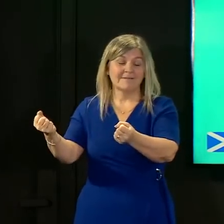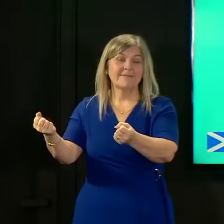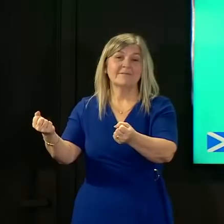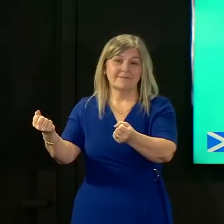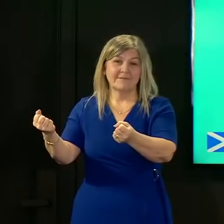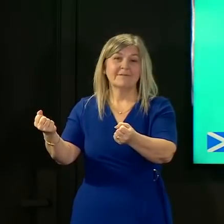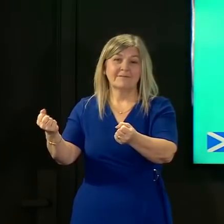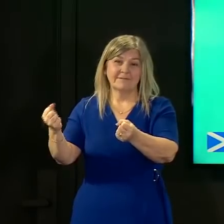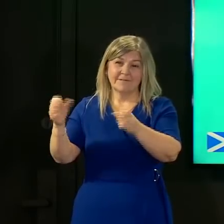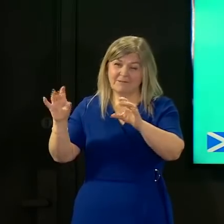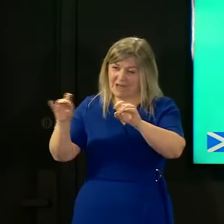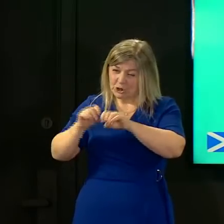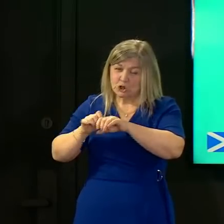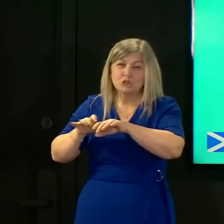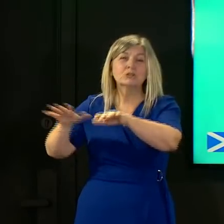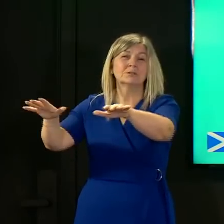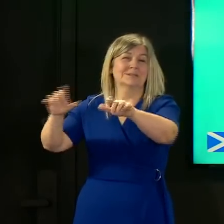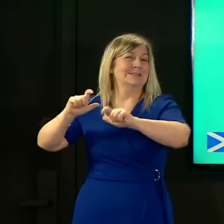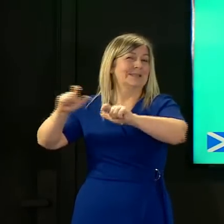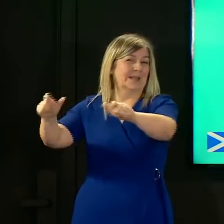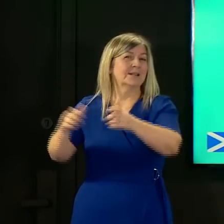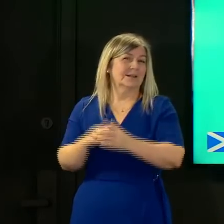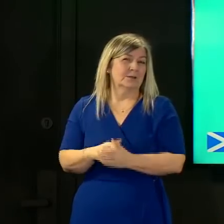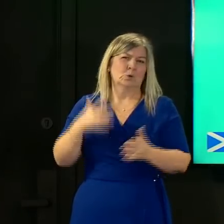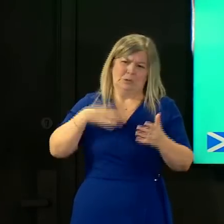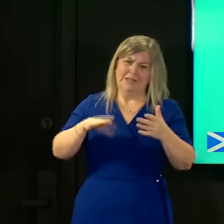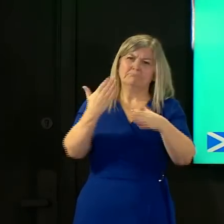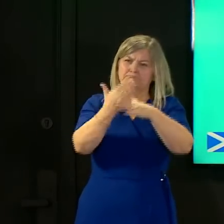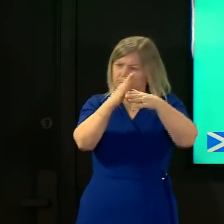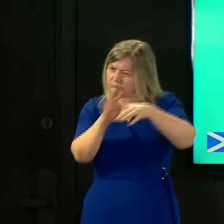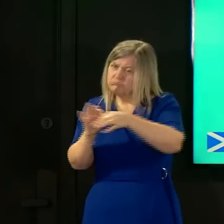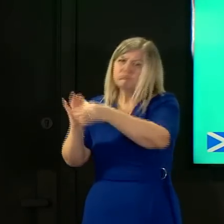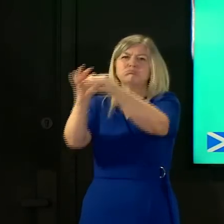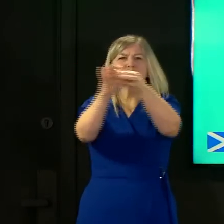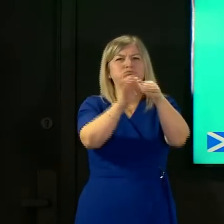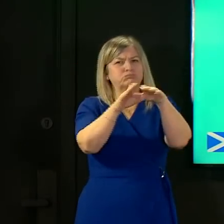infection within their communities and that creates additional possibilities of